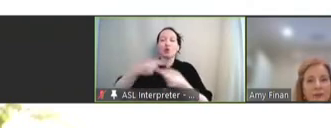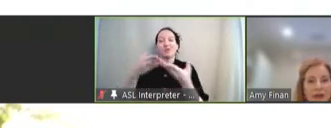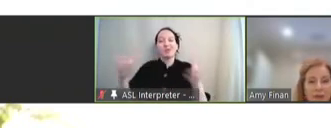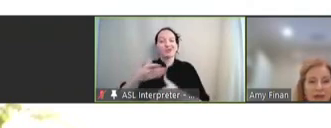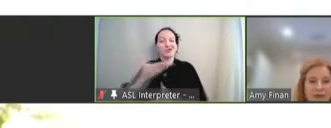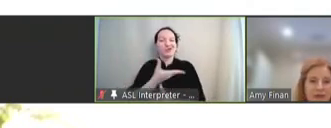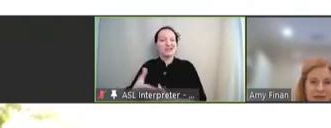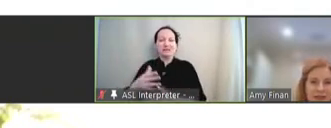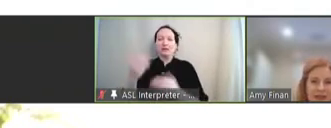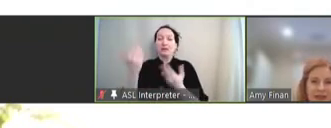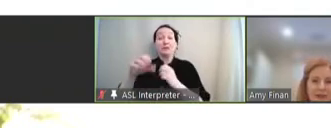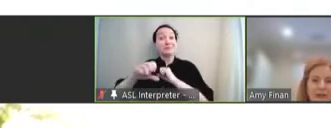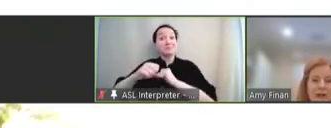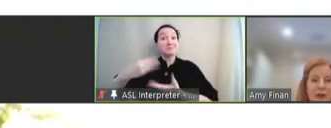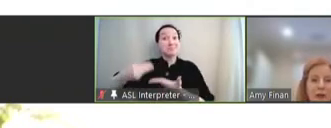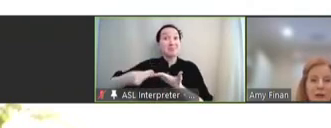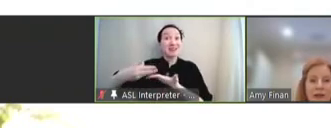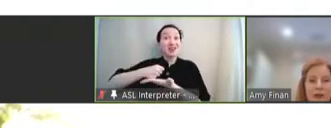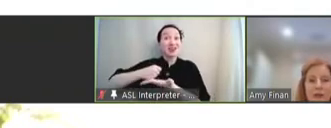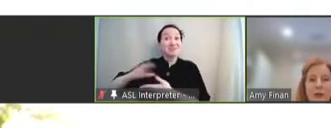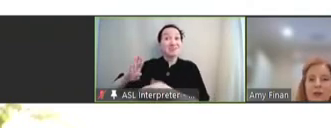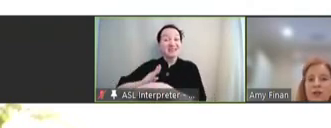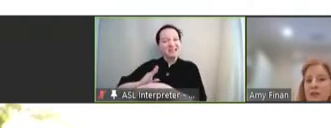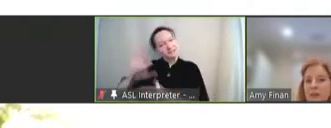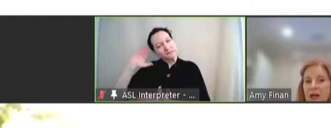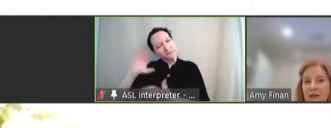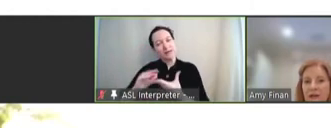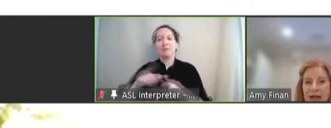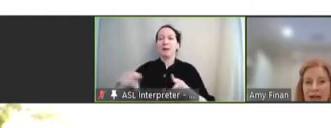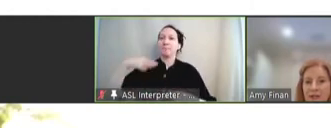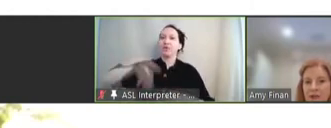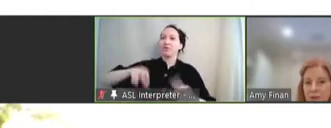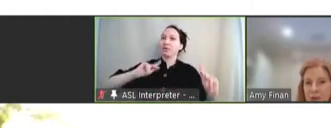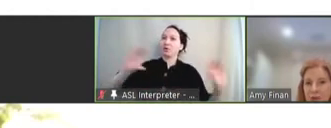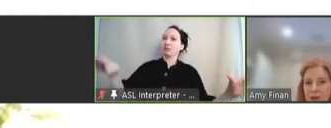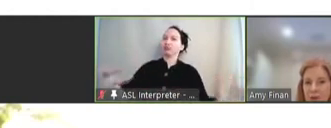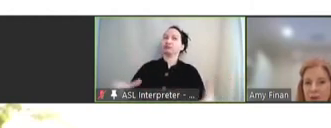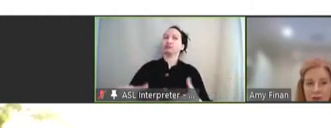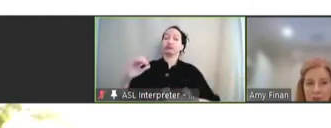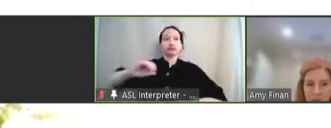but they benefit society. This partnership model allows for the risk to be distributed